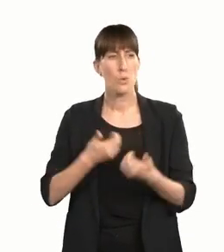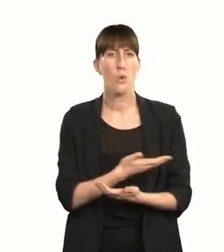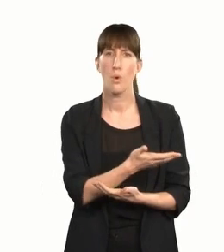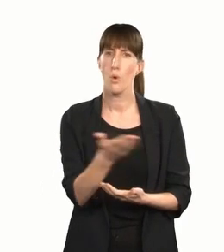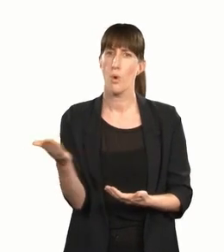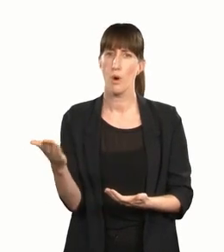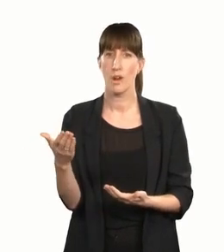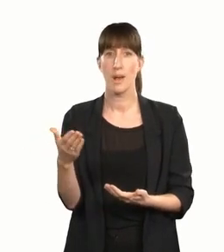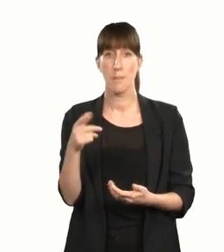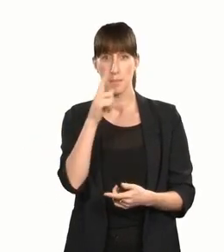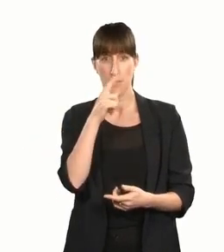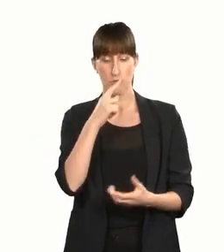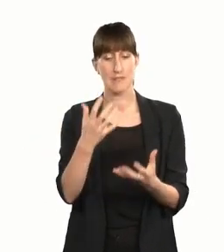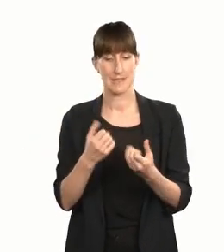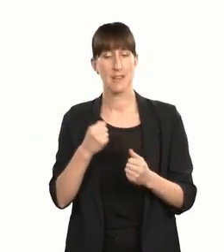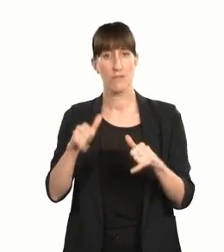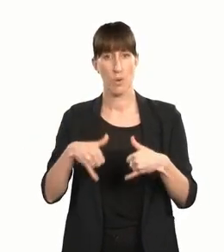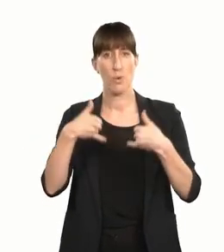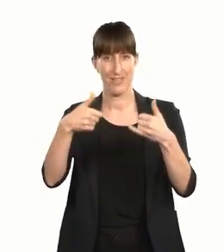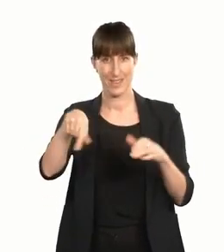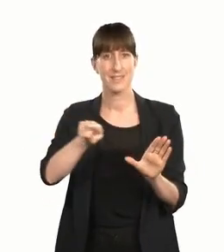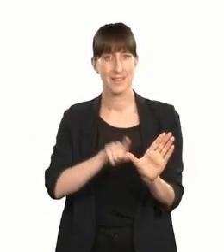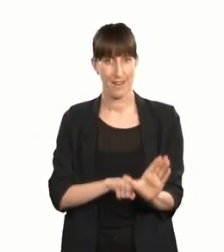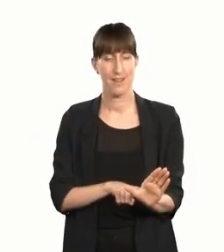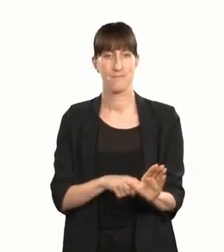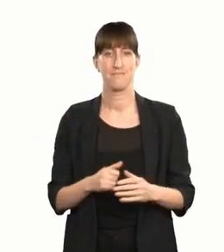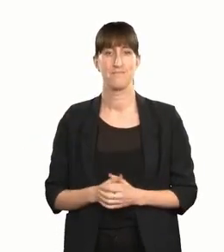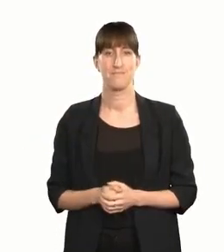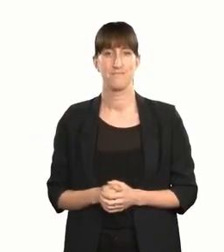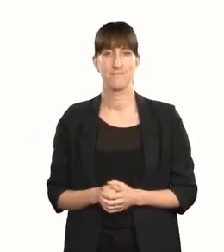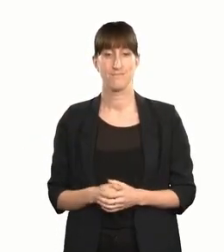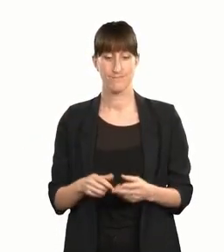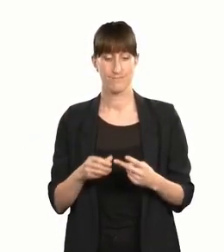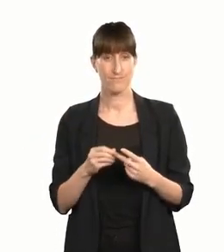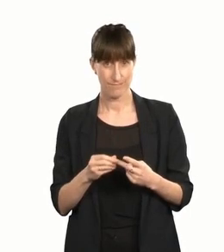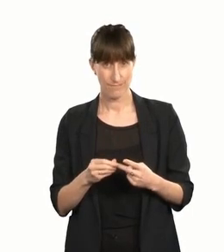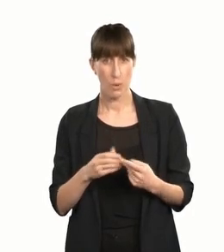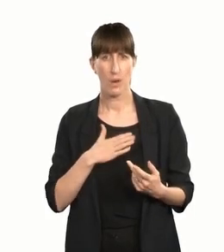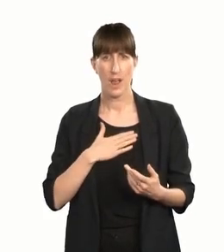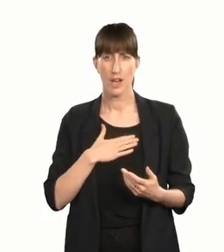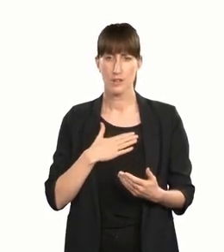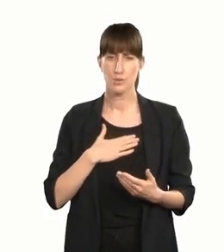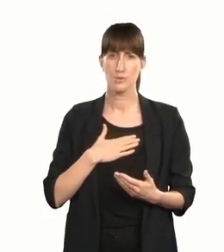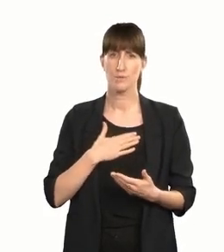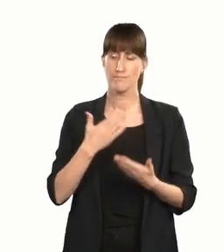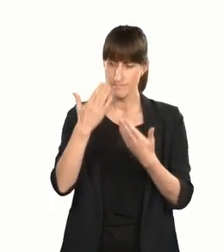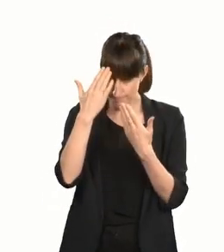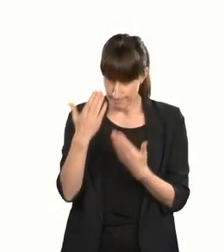to all this year's Arts Access Award winners. I would also like to take this opportunity to acknowledge